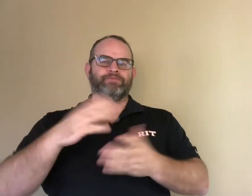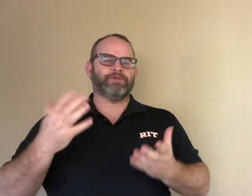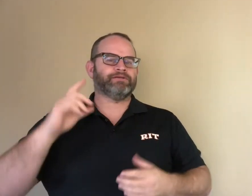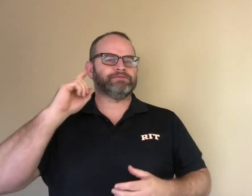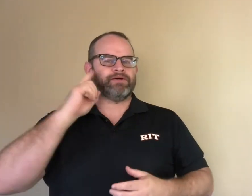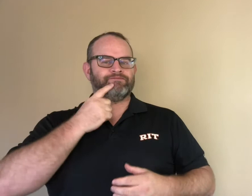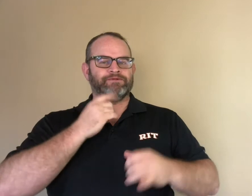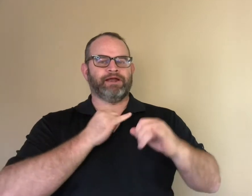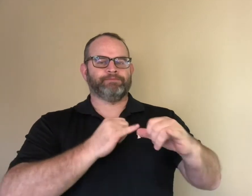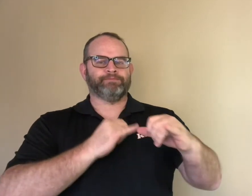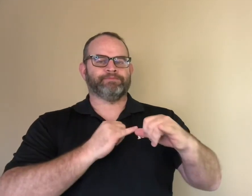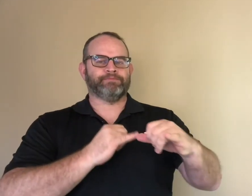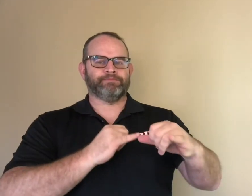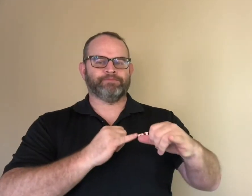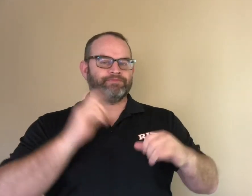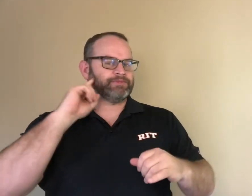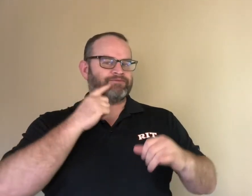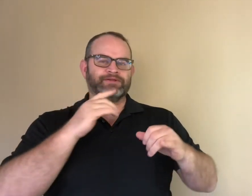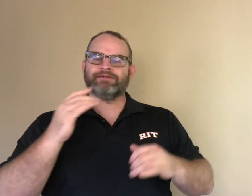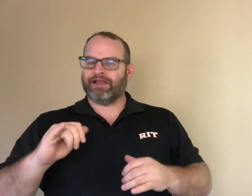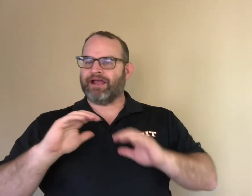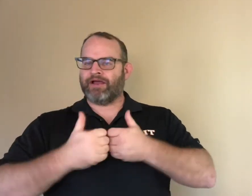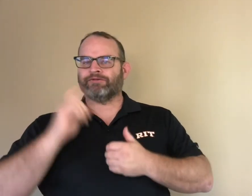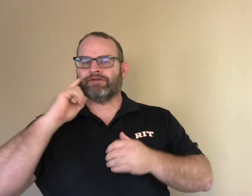That would be similar to DEAF-SAME.